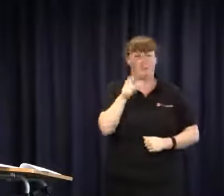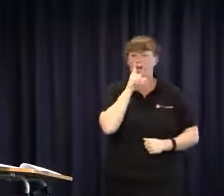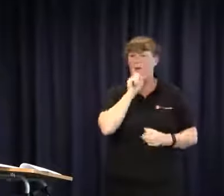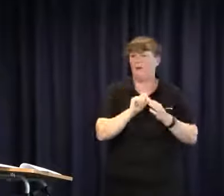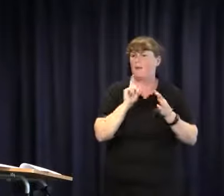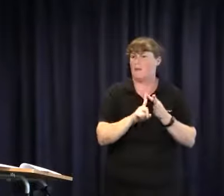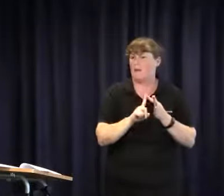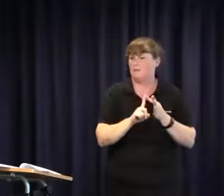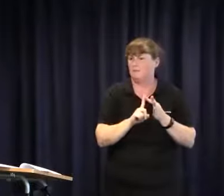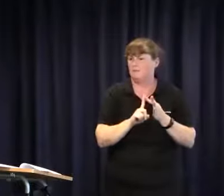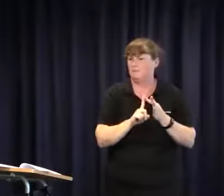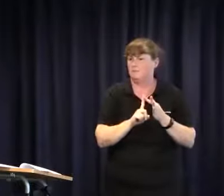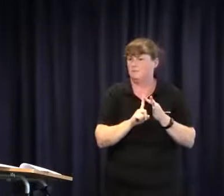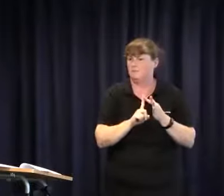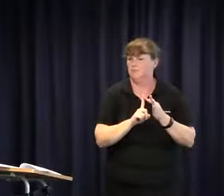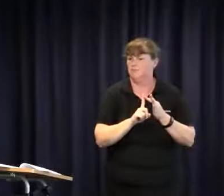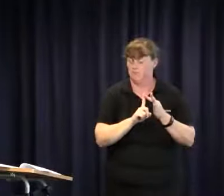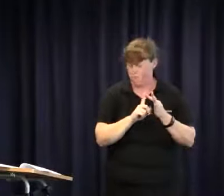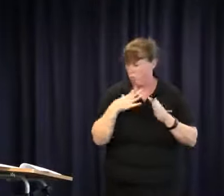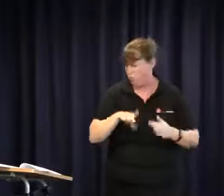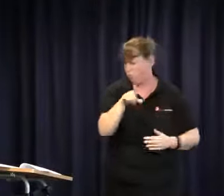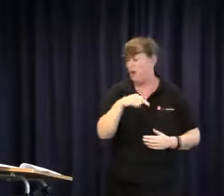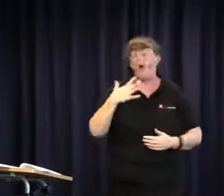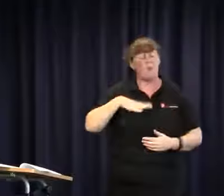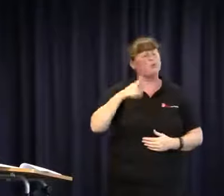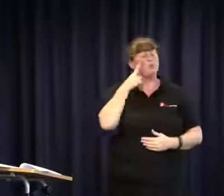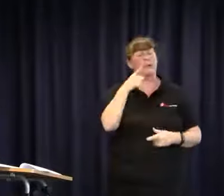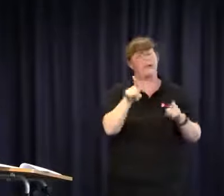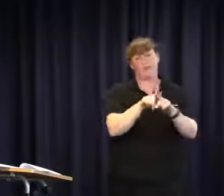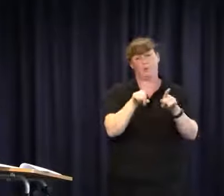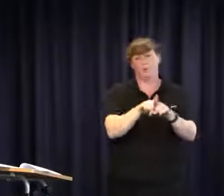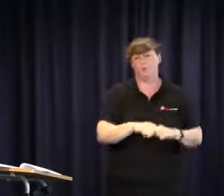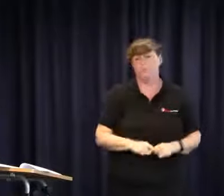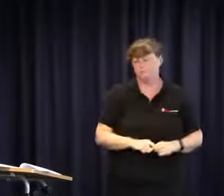interact with everybody and be the most outstanding individual or human being they can be, and